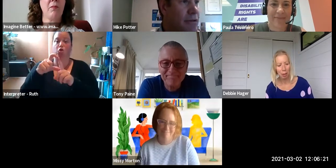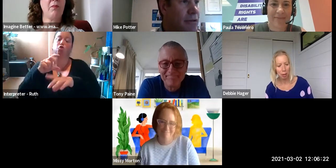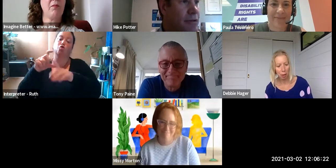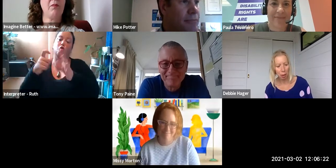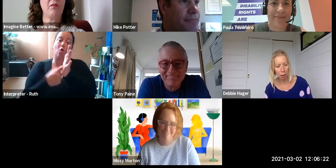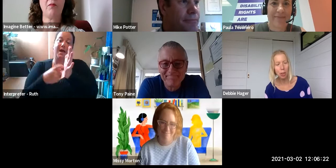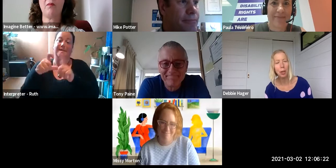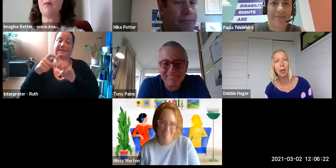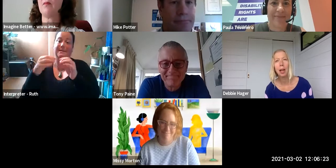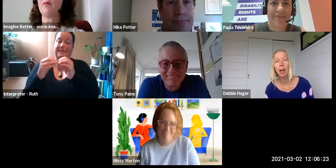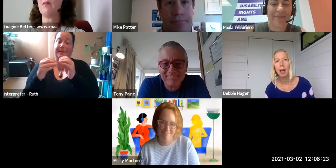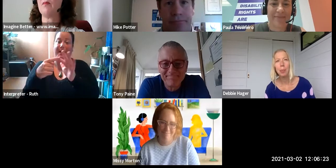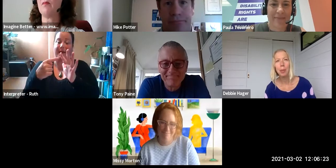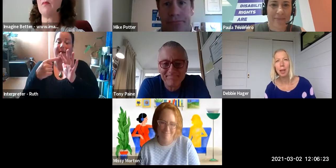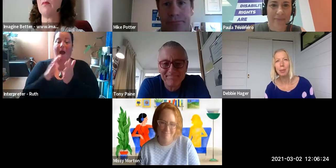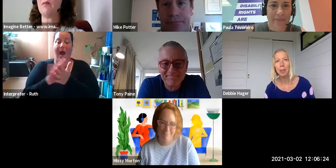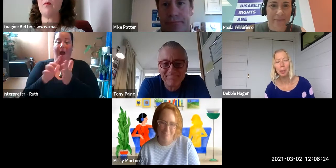[Debbie Hager] Kia ora. I'm Debbie Hager.